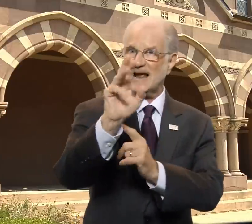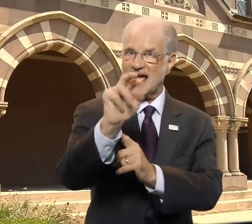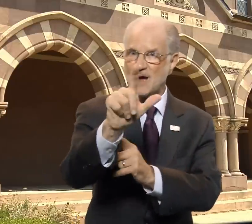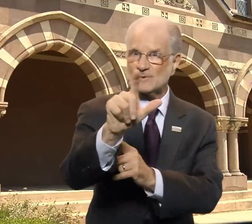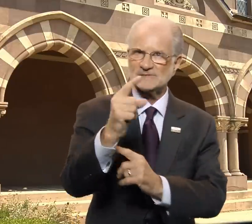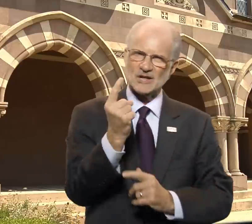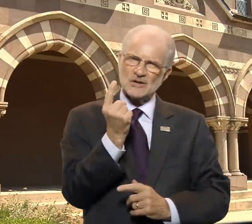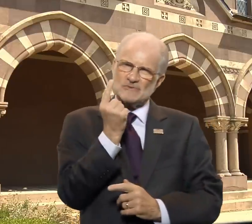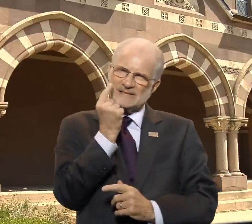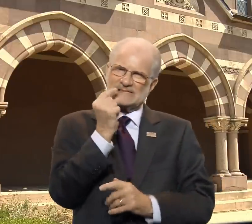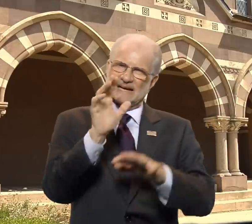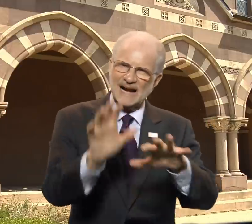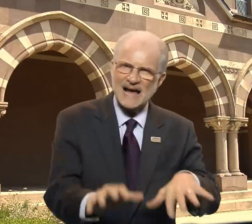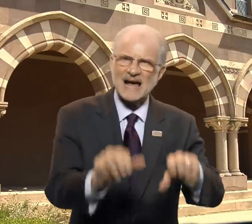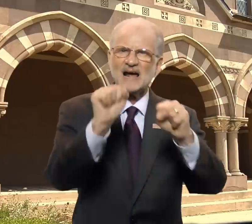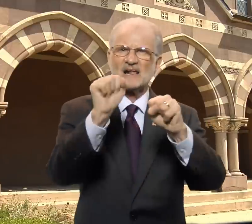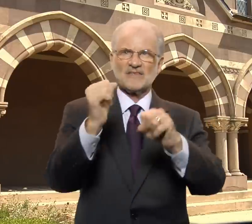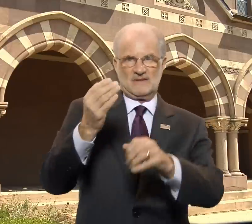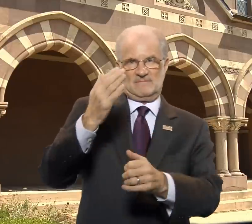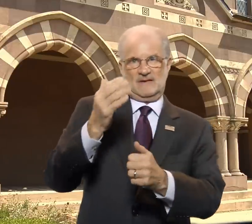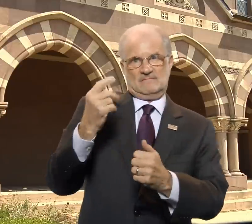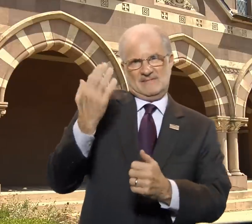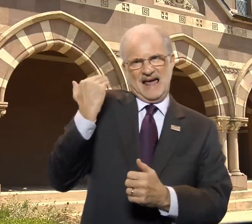The University Council recently held the last meeting